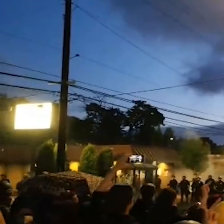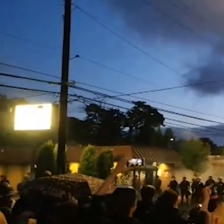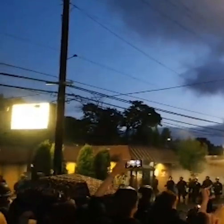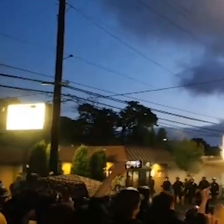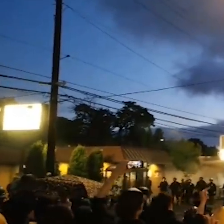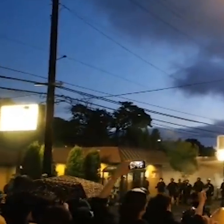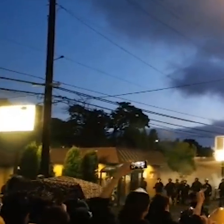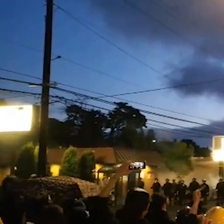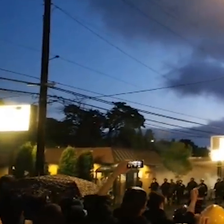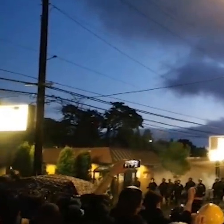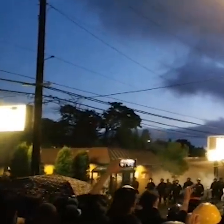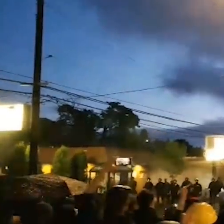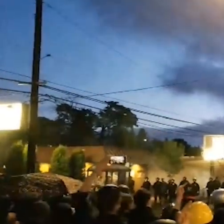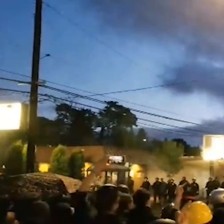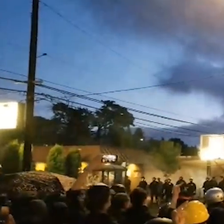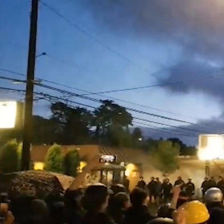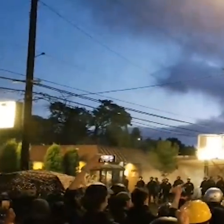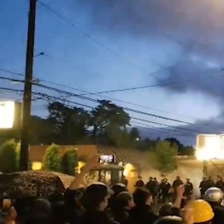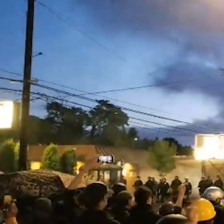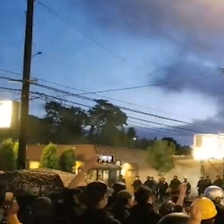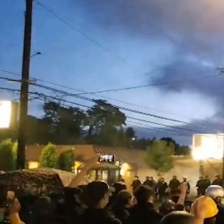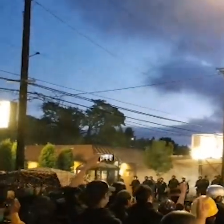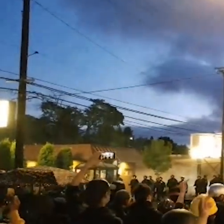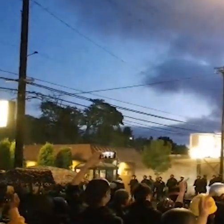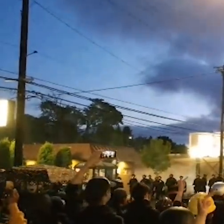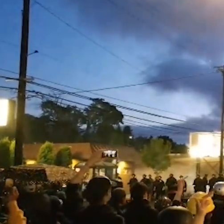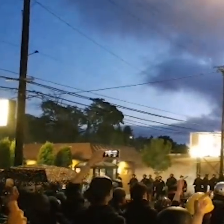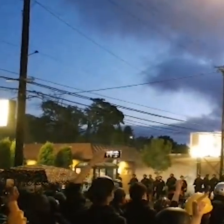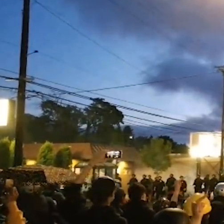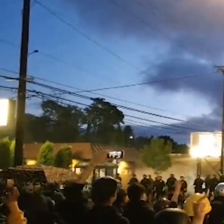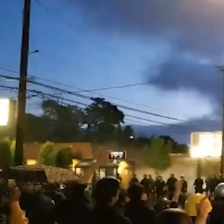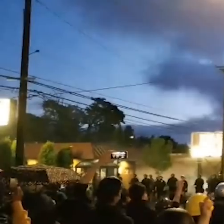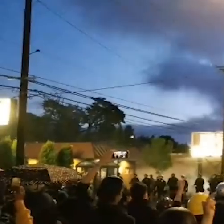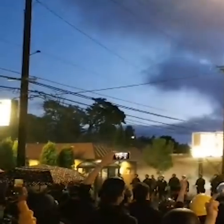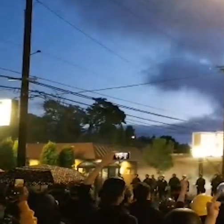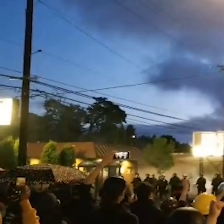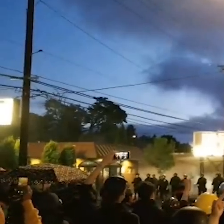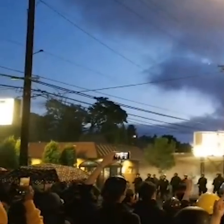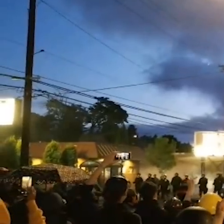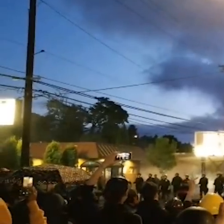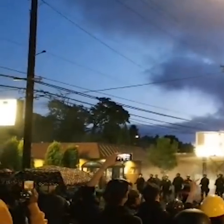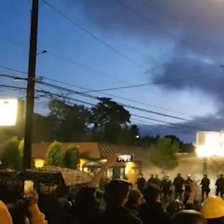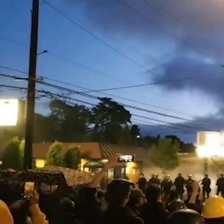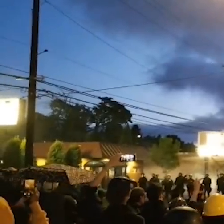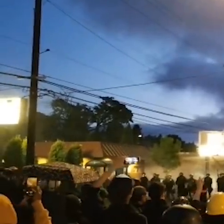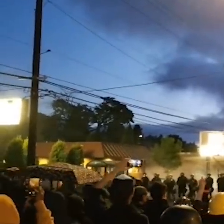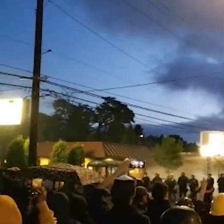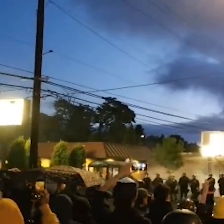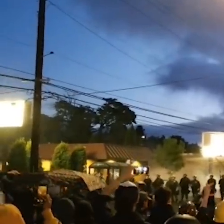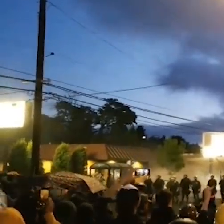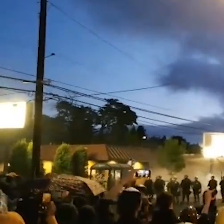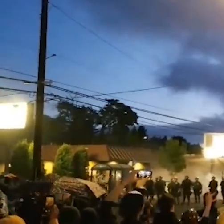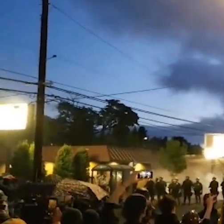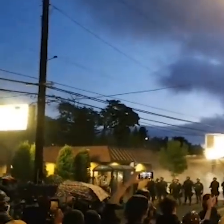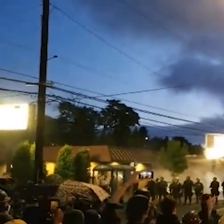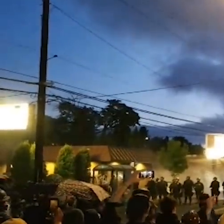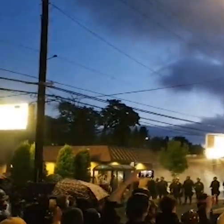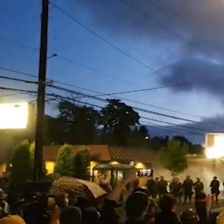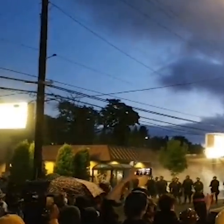asked a lot. When smoke is deployed, is that CS gas? It isn't necessarily. There are times where we will deploy smoke